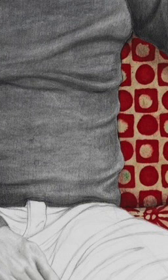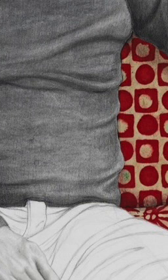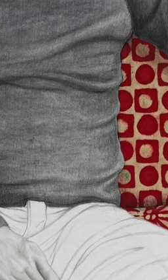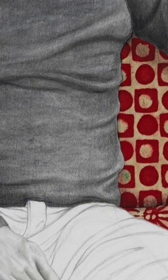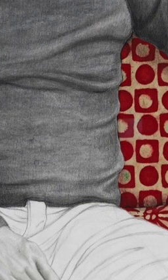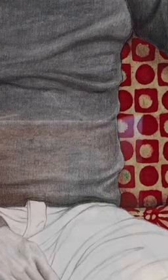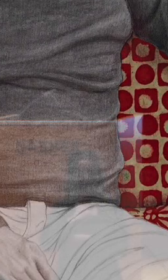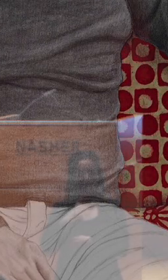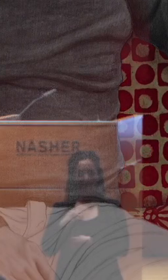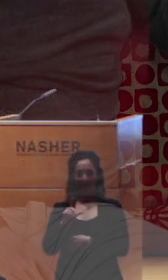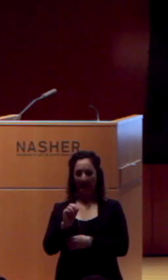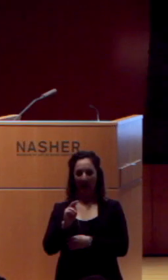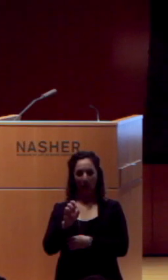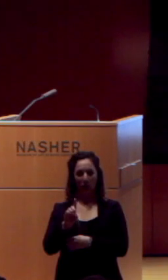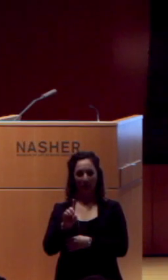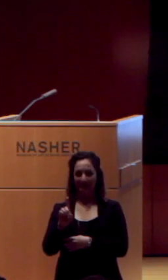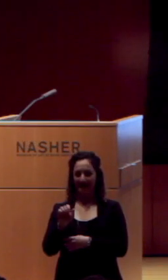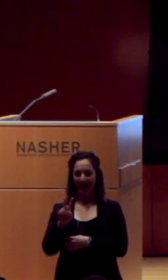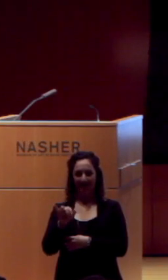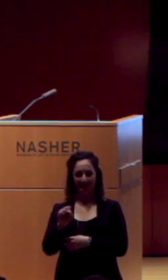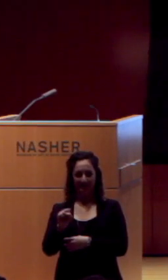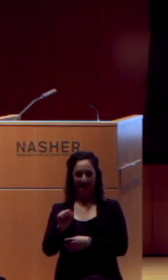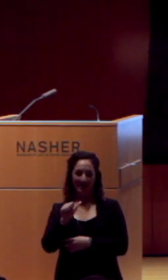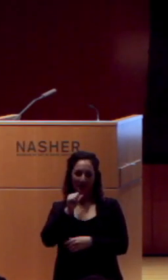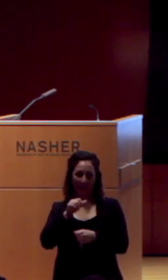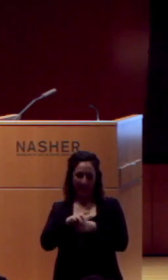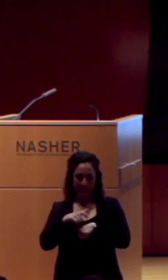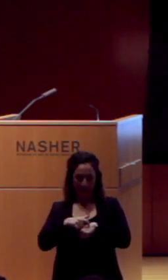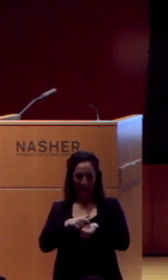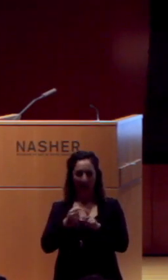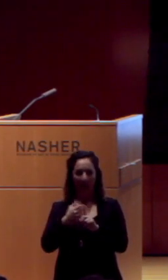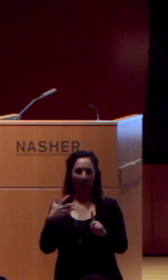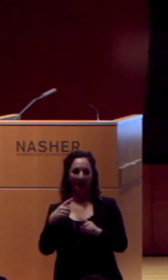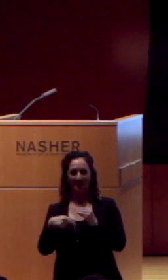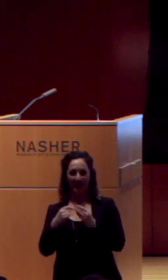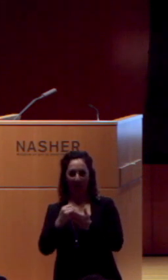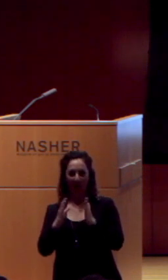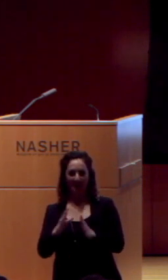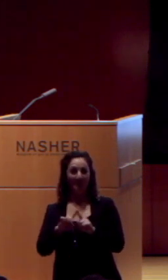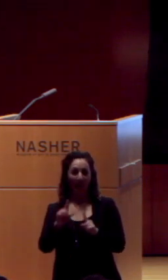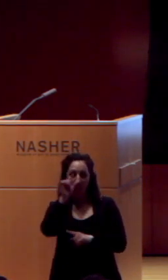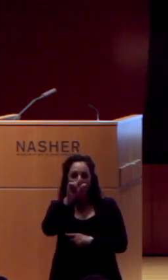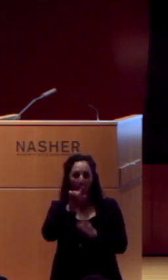I don’t have time to talk too much about these artists, but I’d love for you to go Google them and find out more about them.